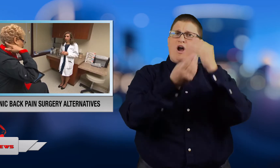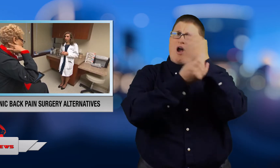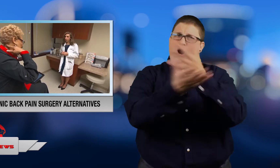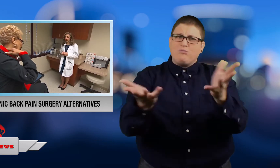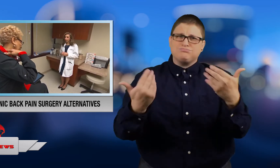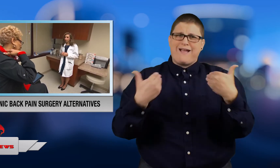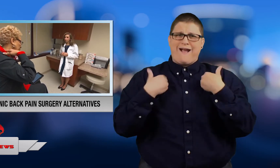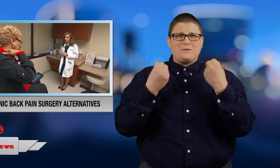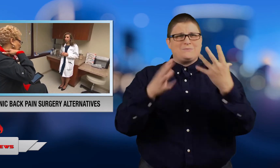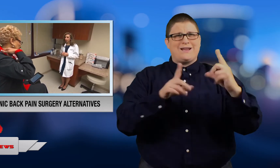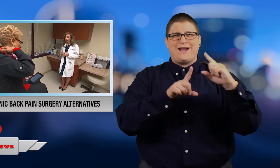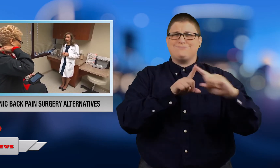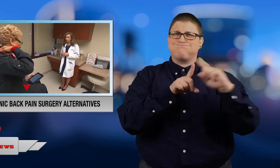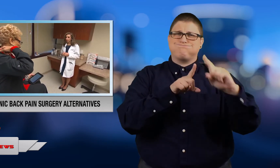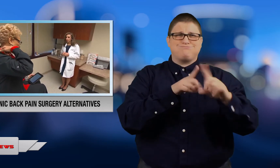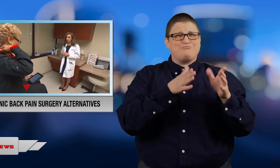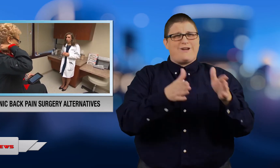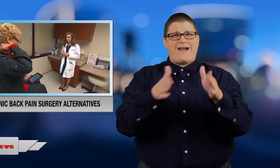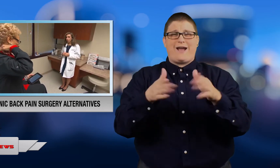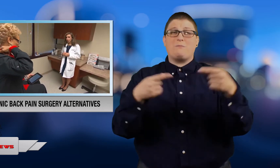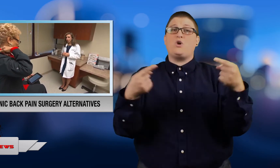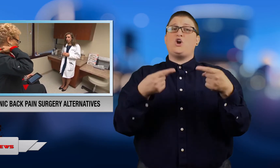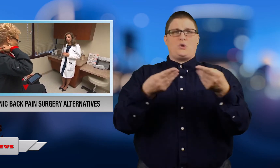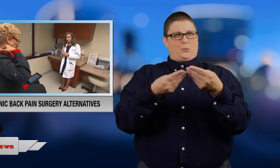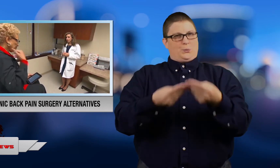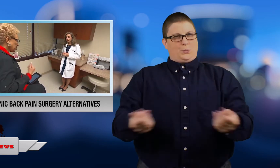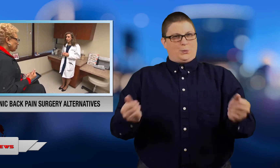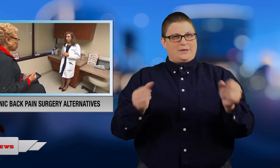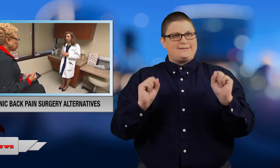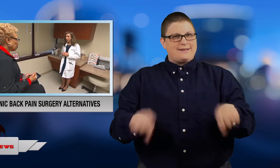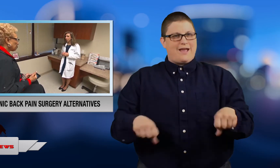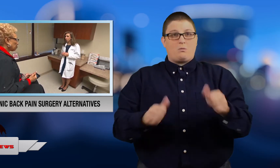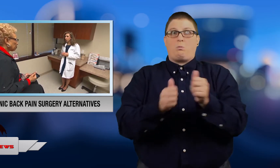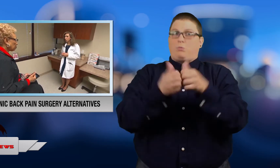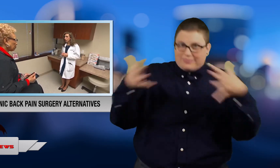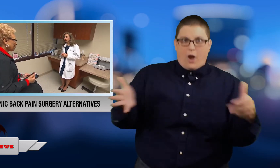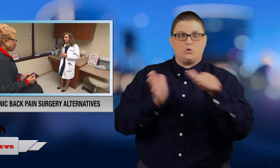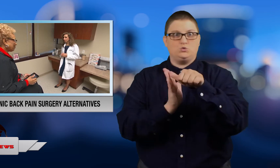there are many ways to relieve the pain without going under the knife.